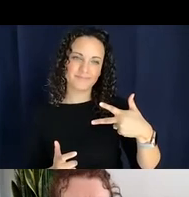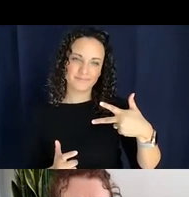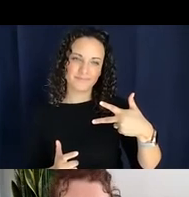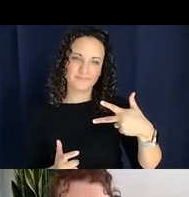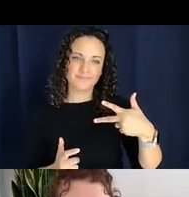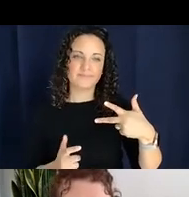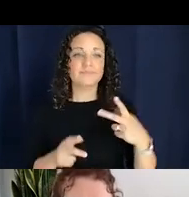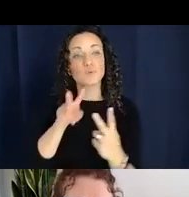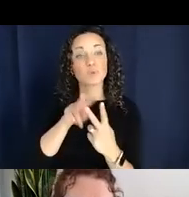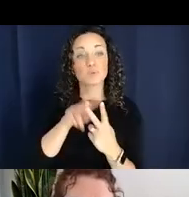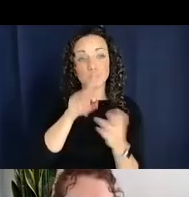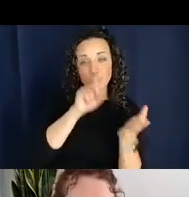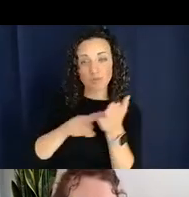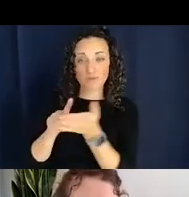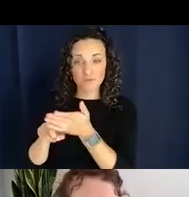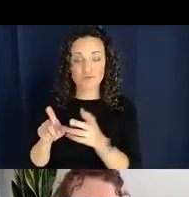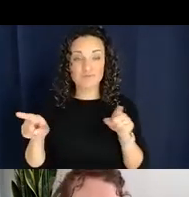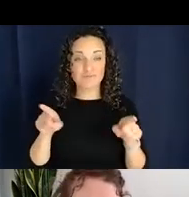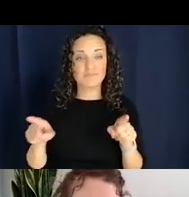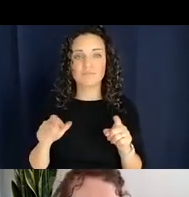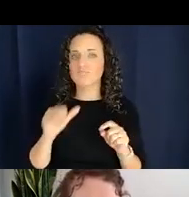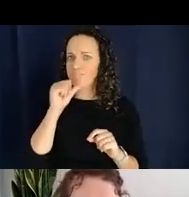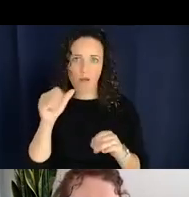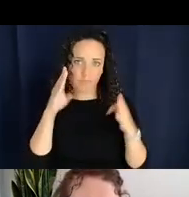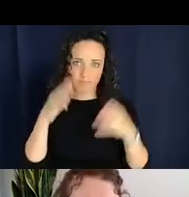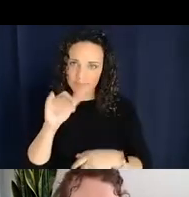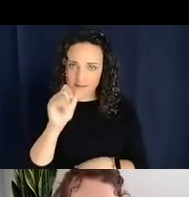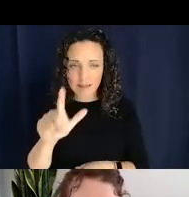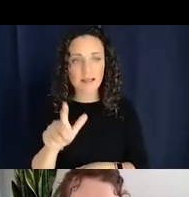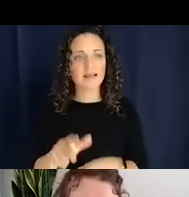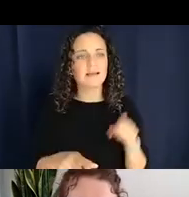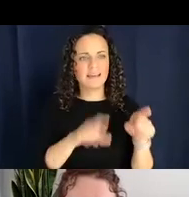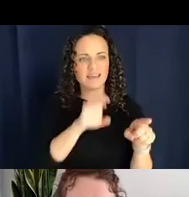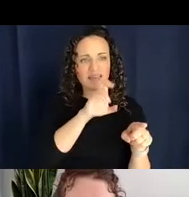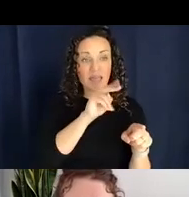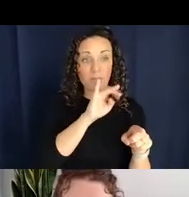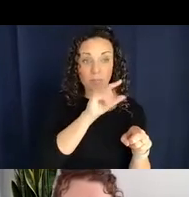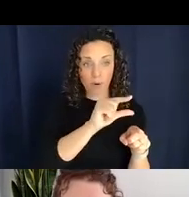at ASL. Elizabeth Engberg Pederson works on Danish Sign Language and Adam Schembri works